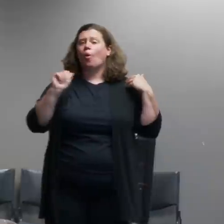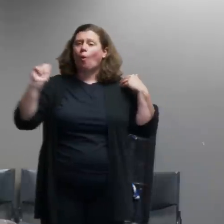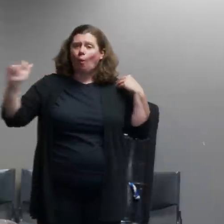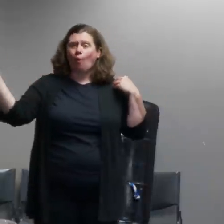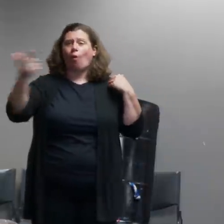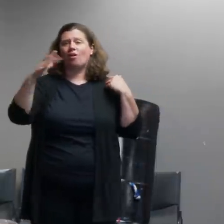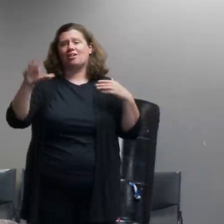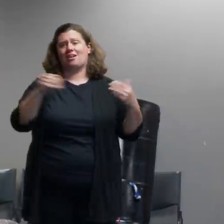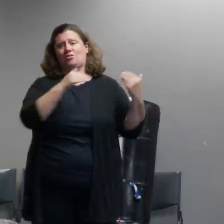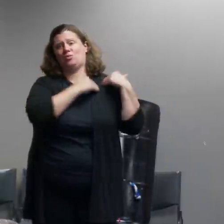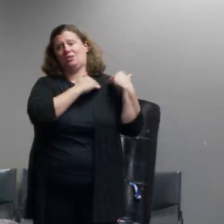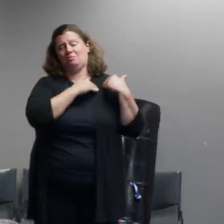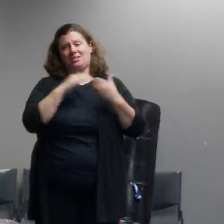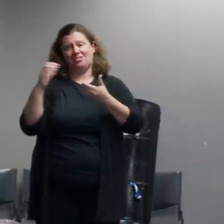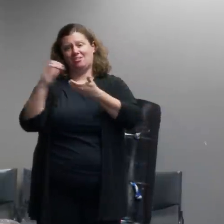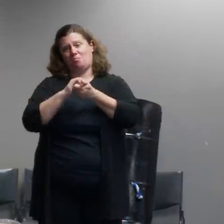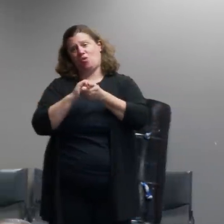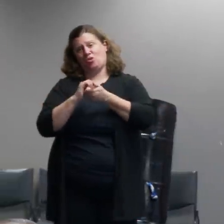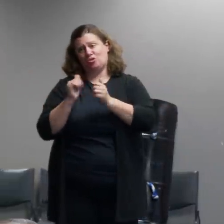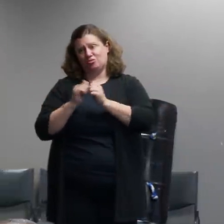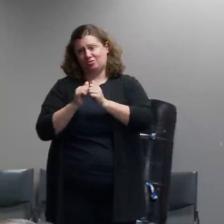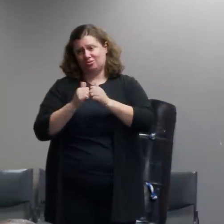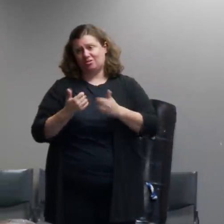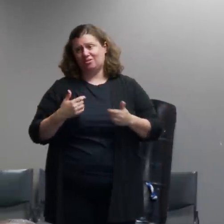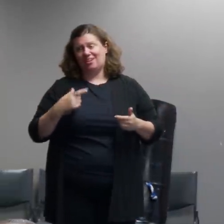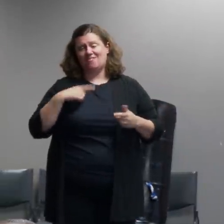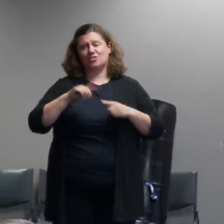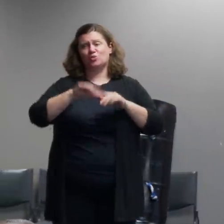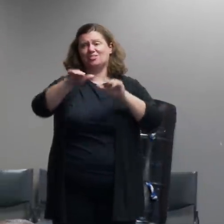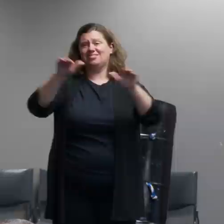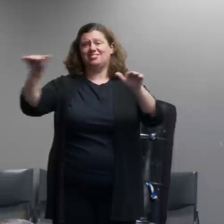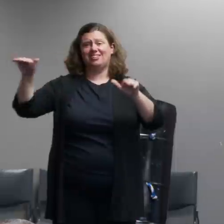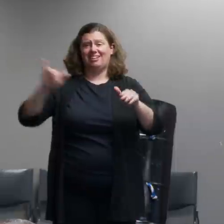send the message that this isn't acceptable and uh